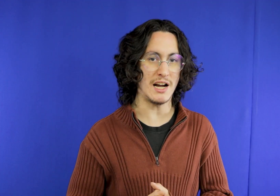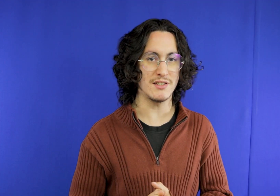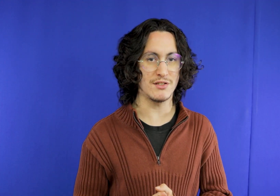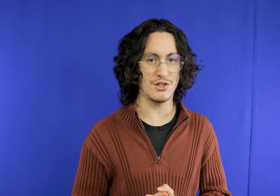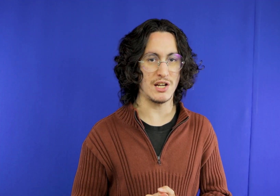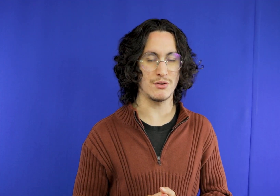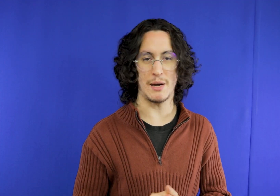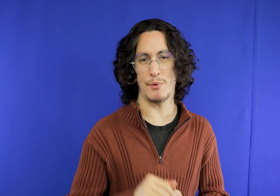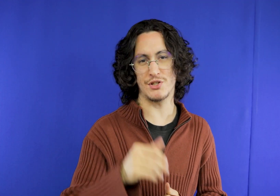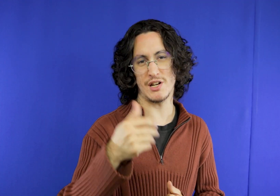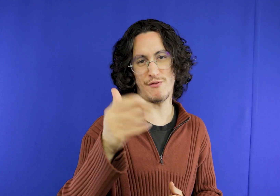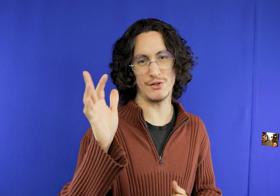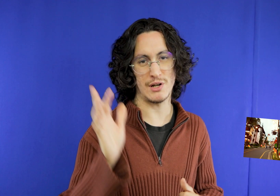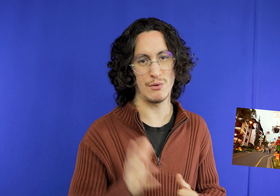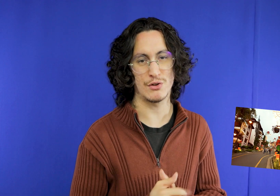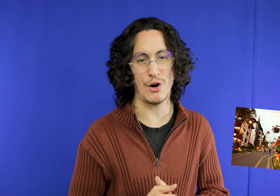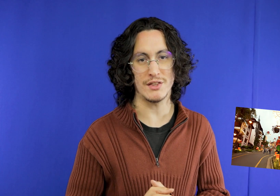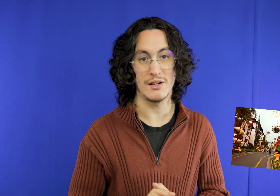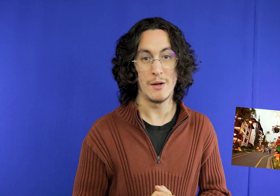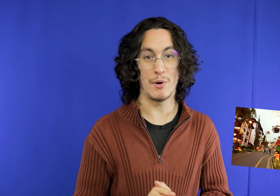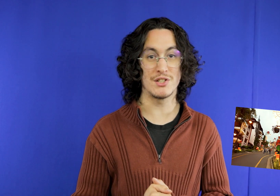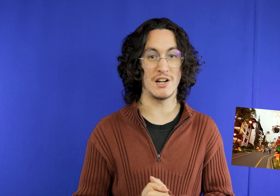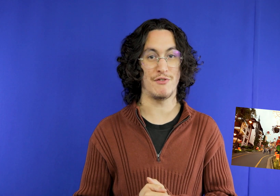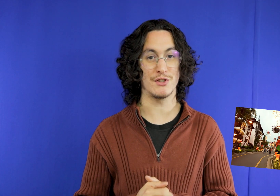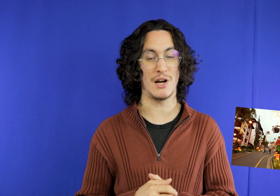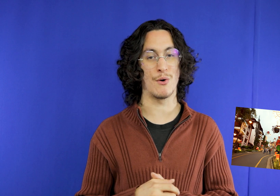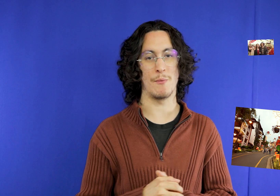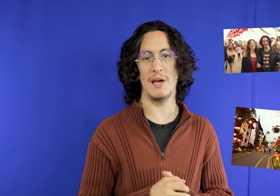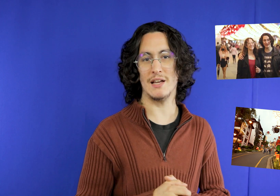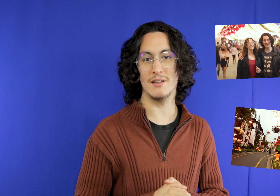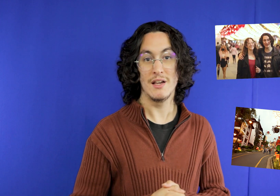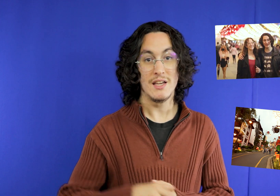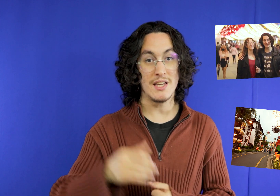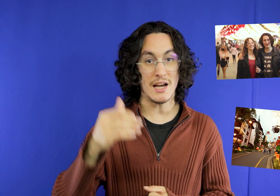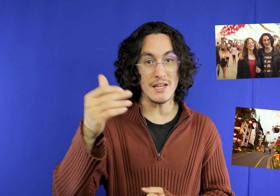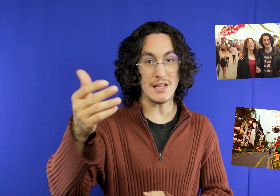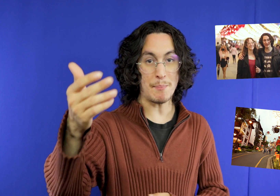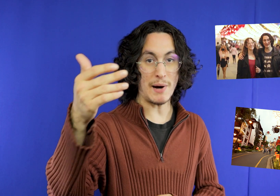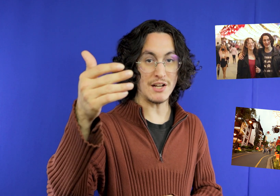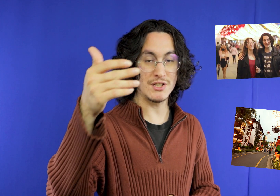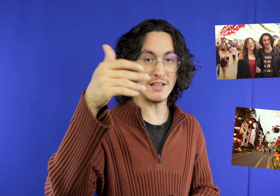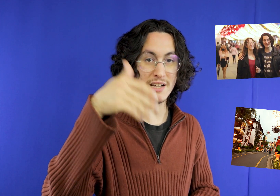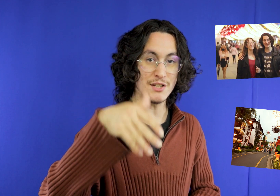your afternoon like that ok you can take a picture on the crooked street you can take a photo on the covered street and then in